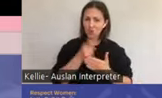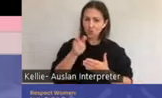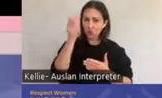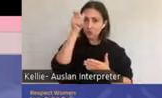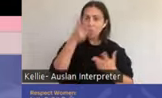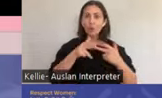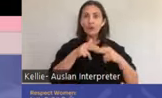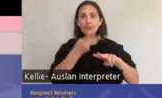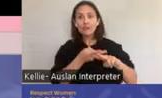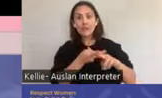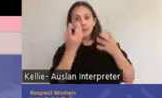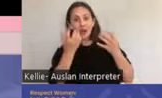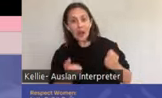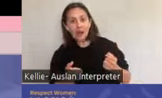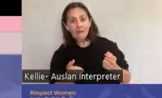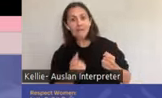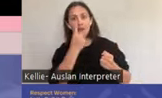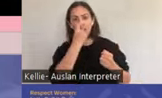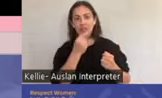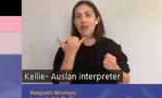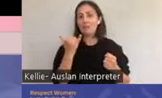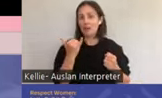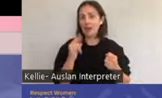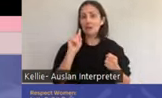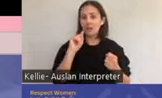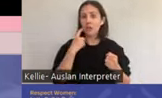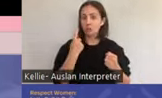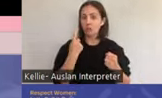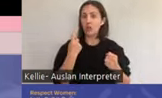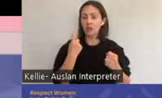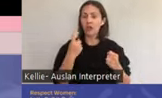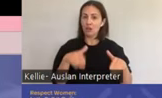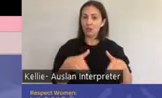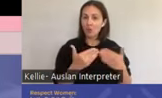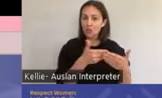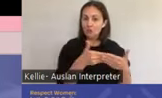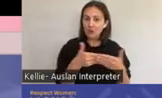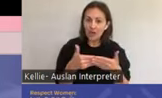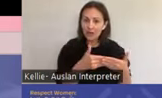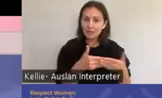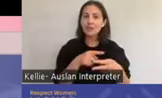Having reproductive choices, individuals have an improved understanding of access to contraception,